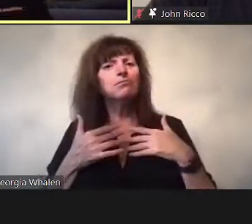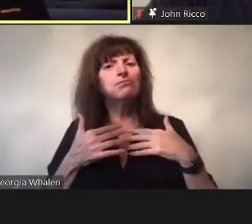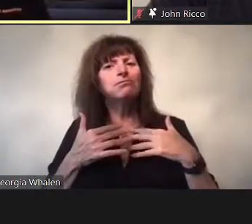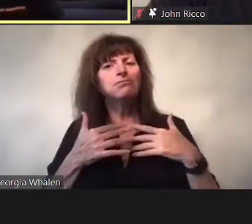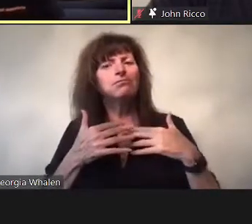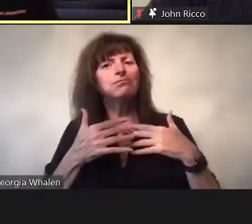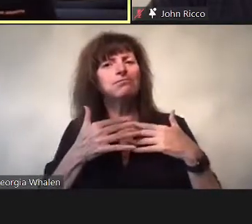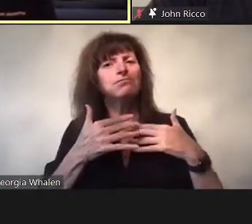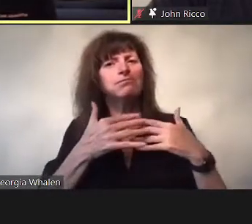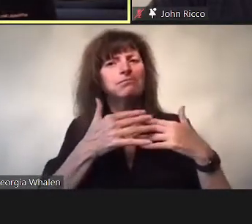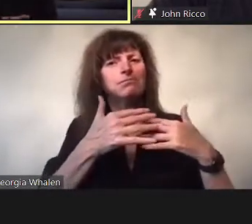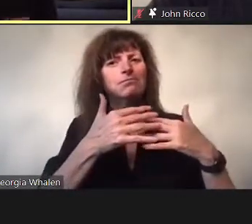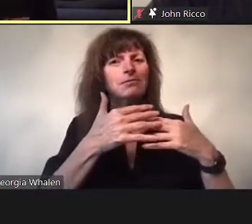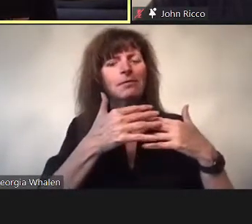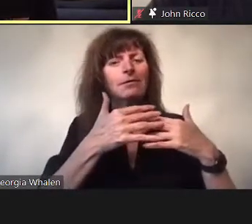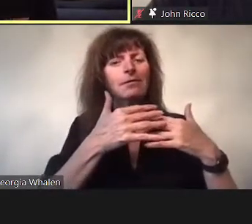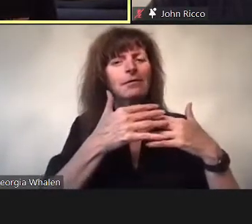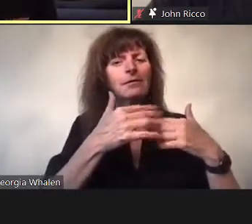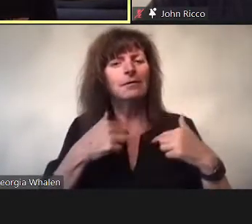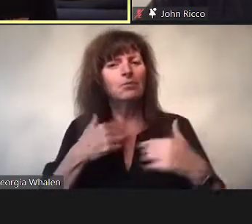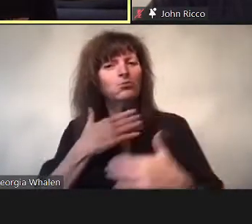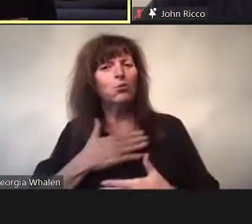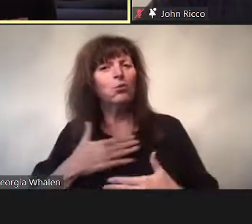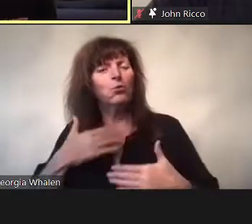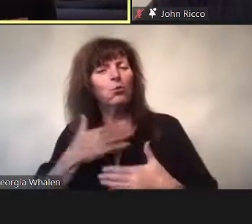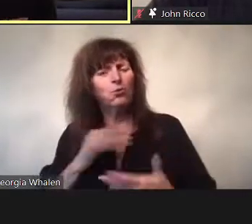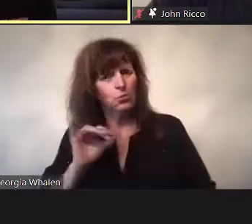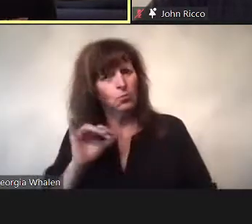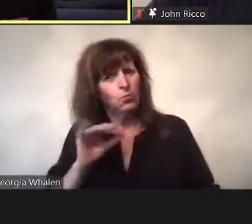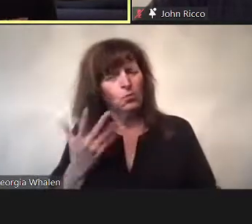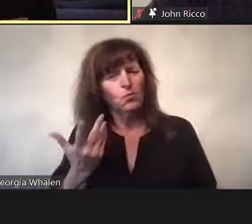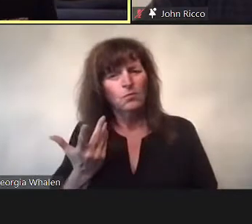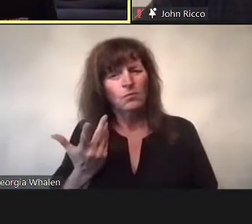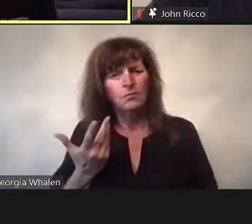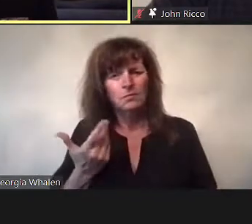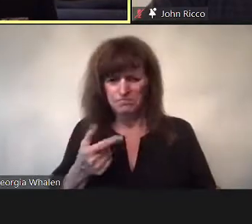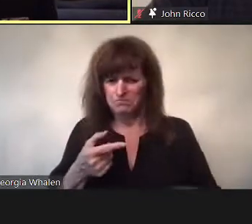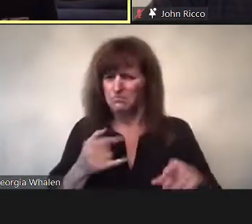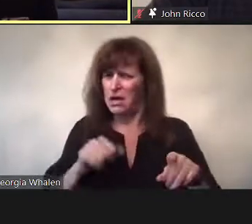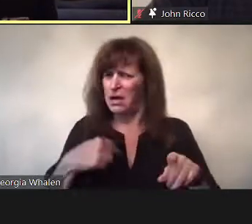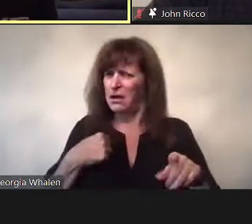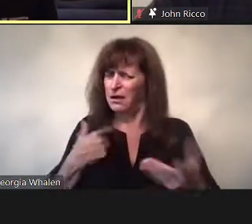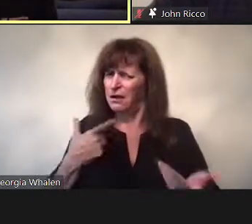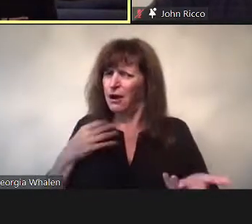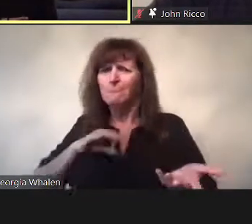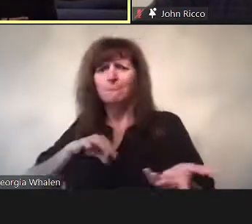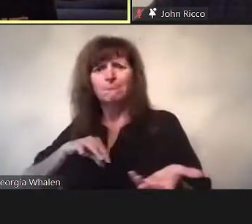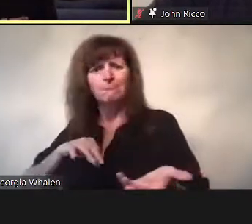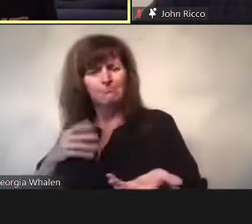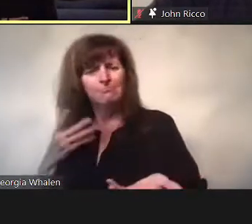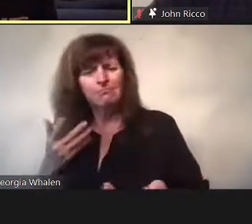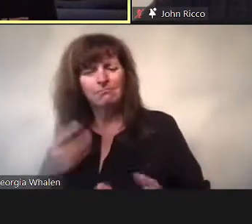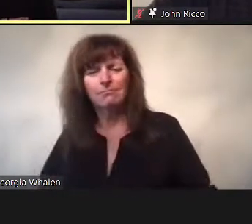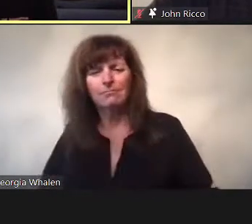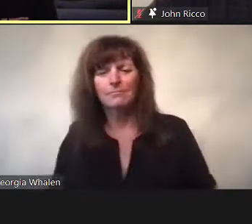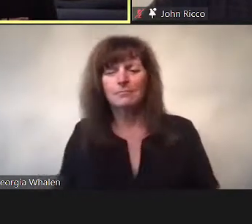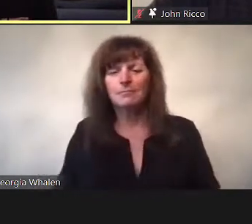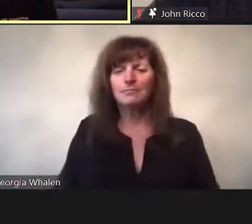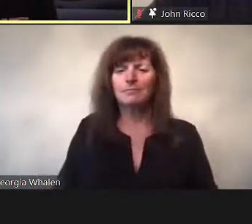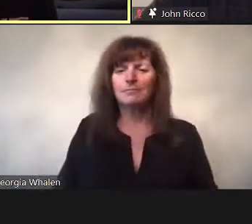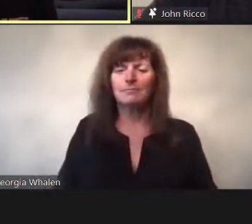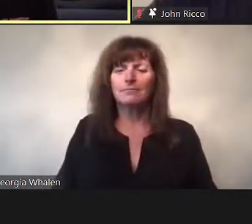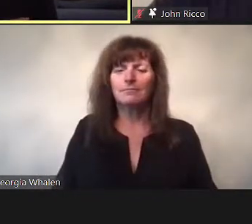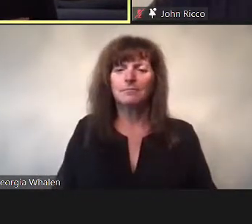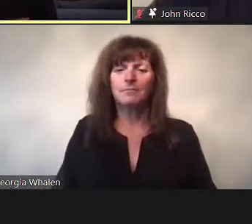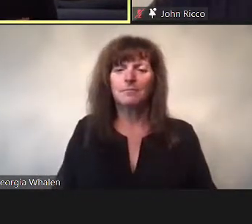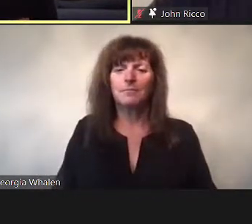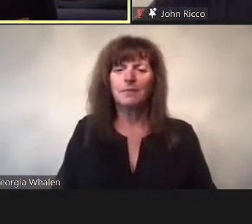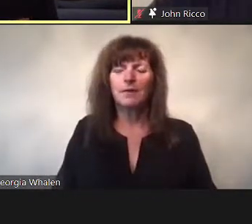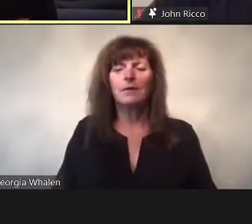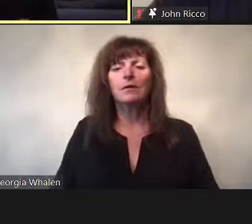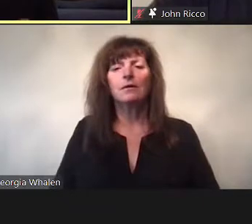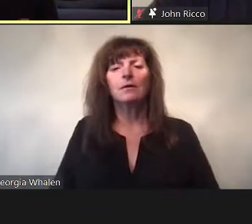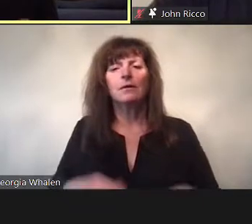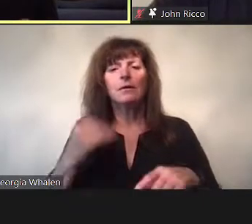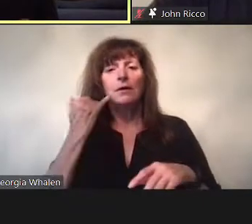that game of cruising actually is play itself.